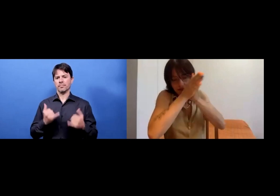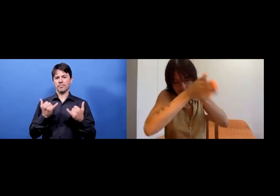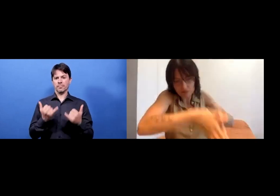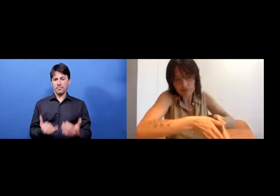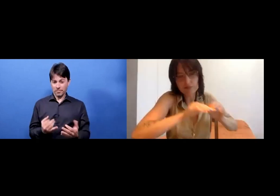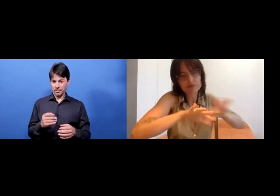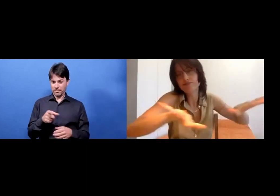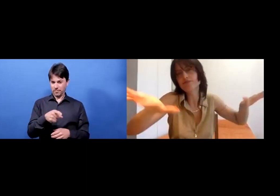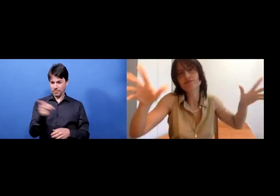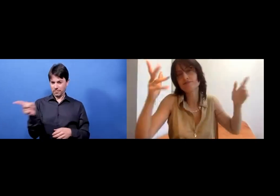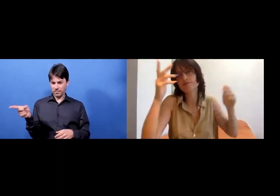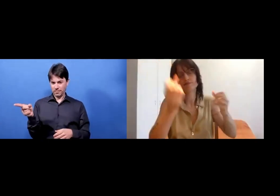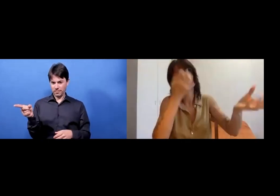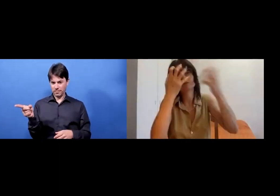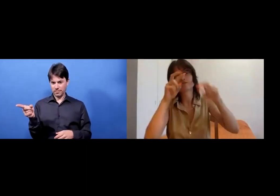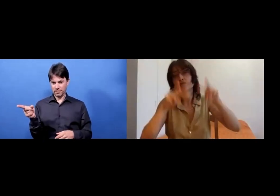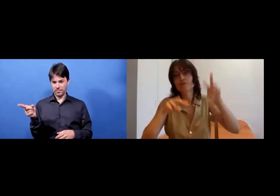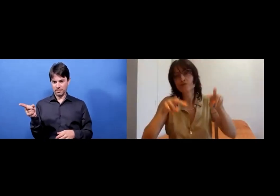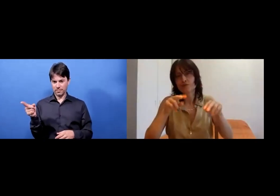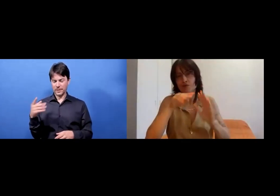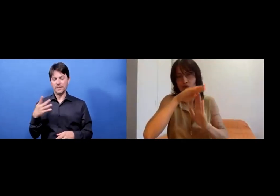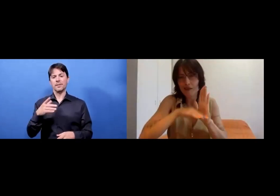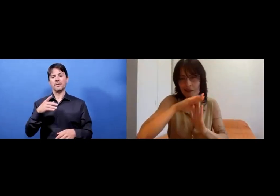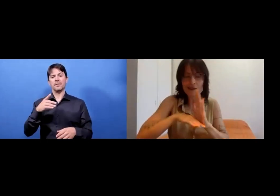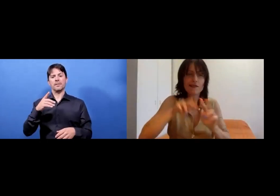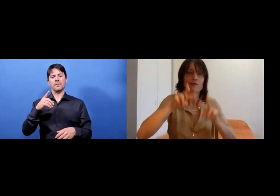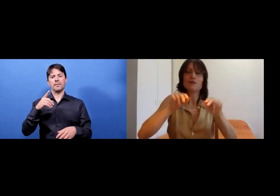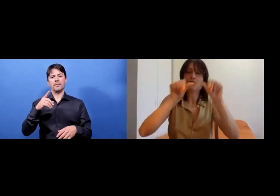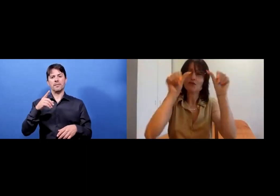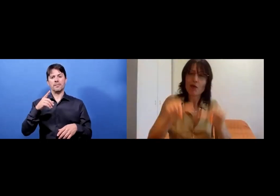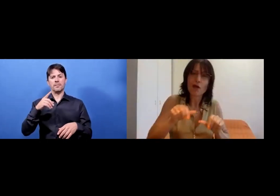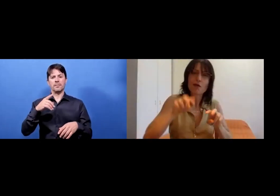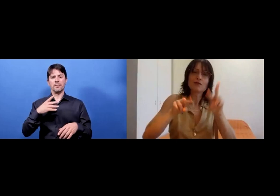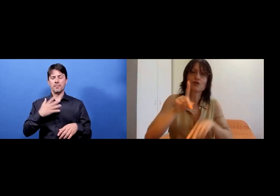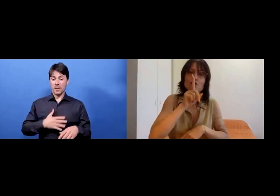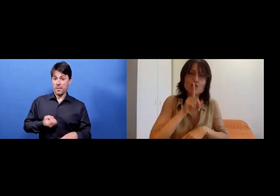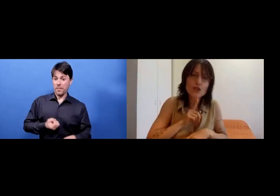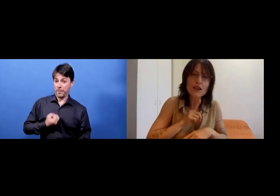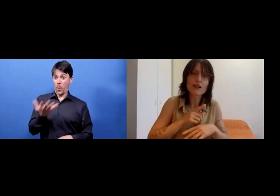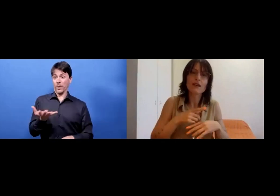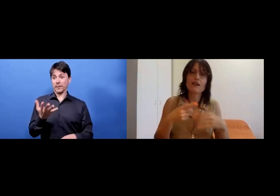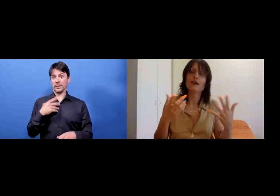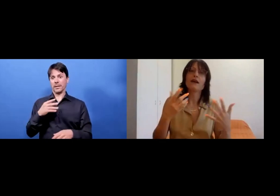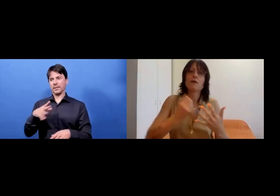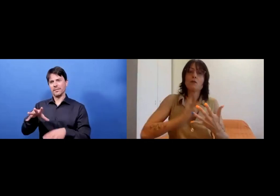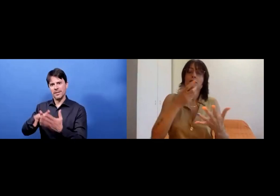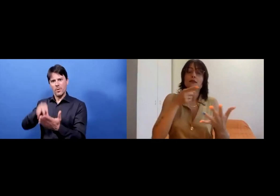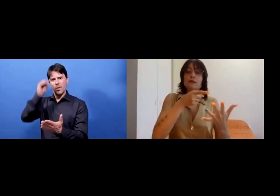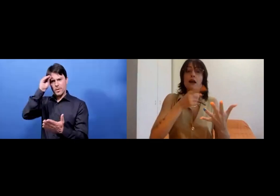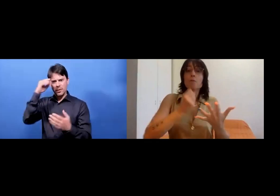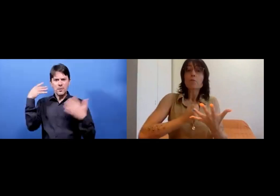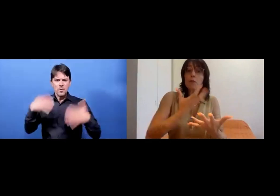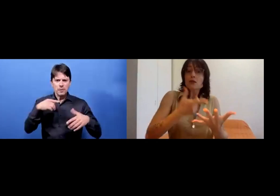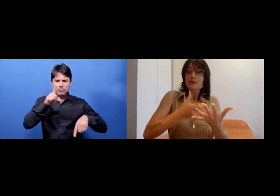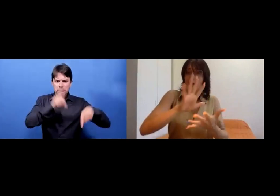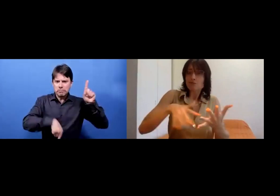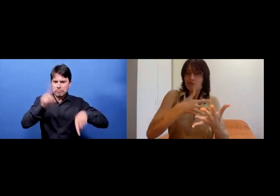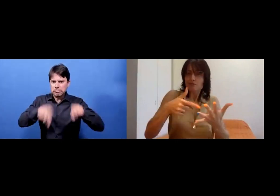If you start, if you have the courage to jump into this ocean, you will discover so many different styles.